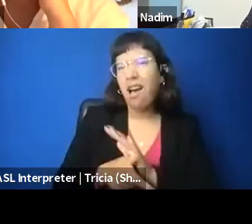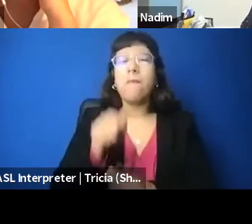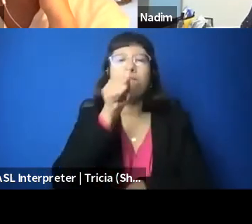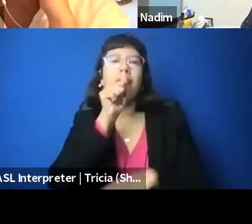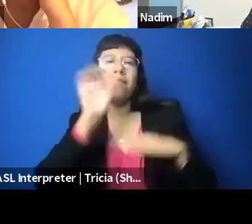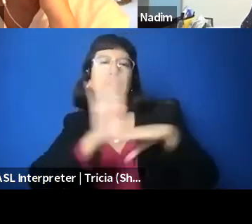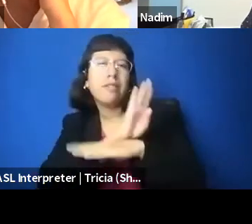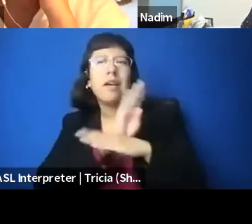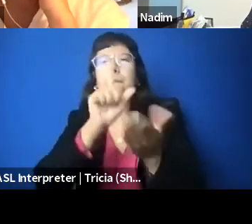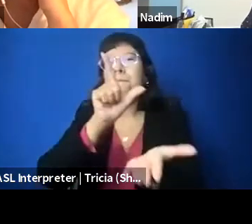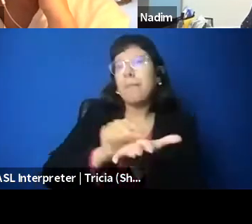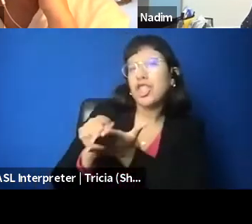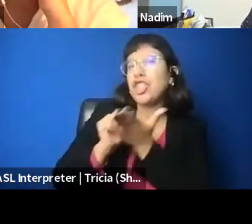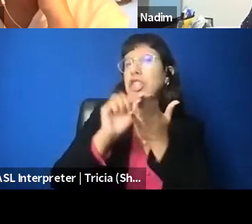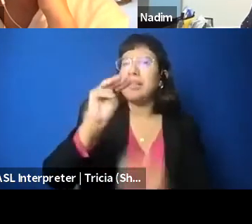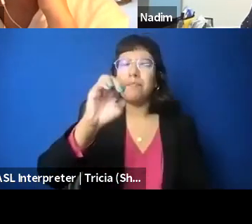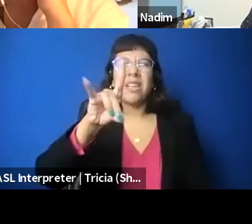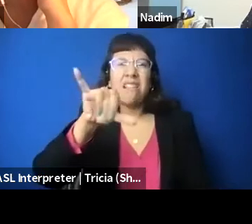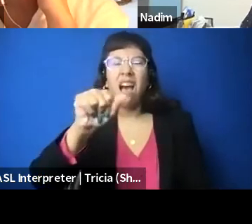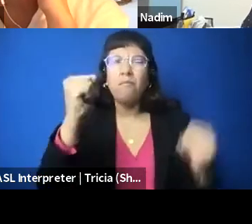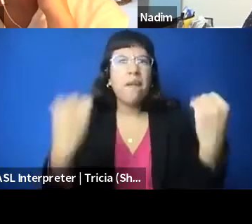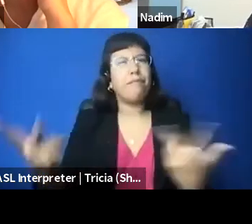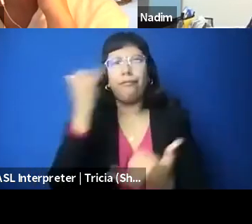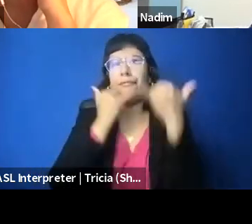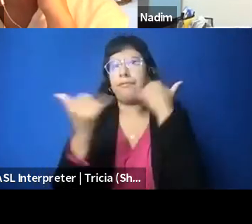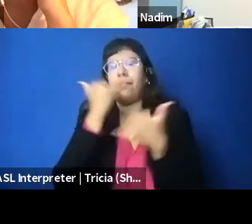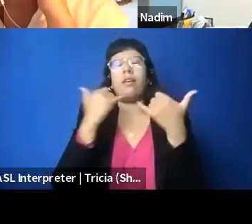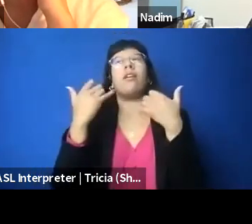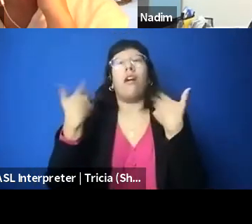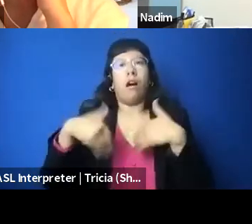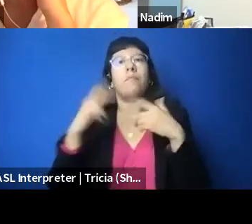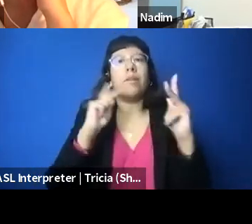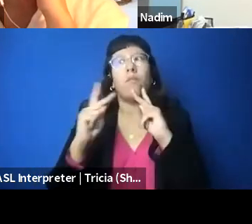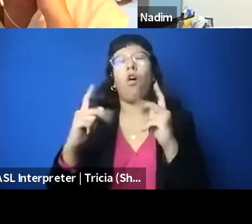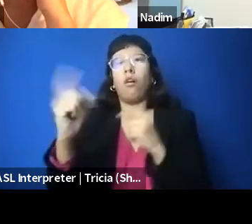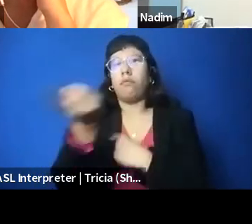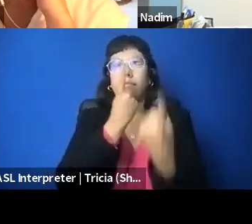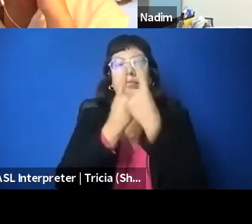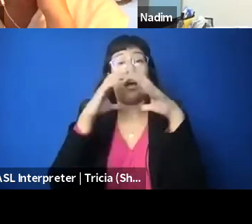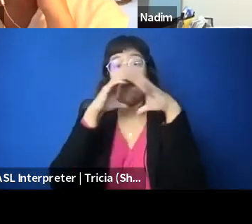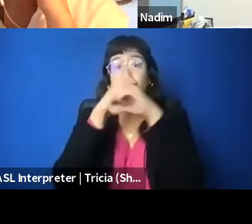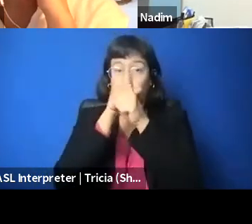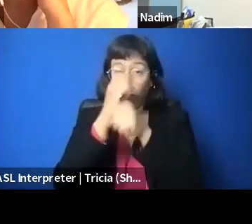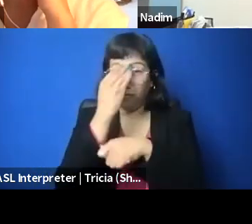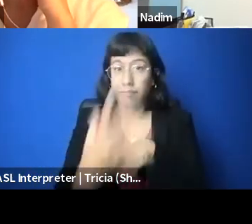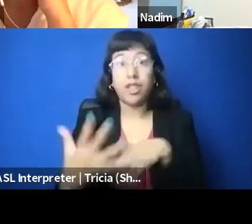like, you name it. Because people come to us confidentially, I can't share with you all of these stories, but some of them are really high profile